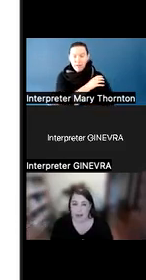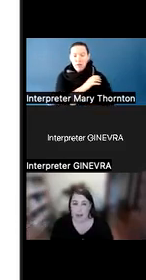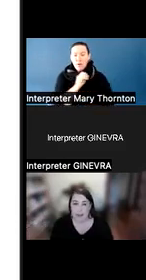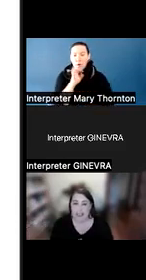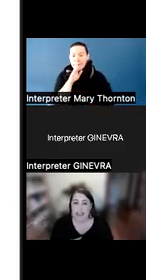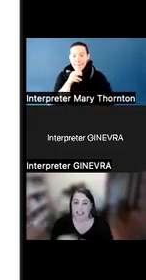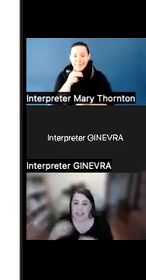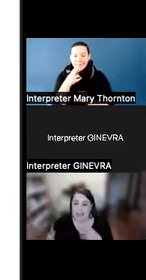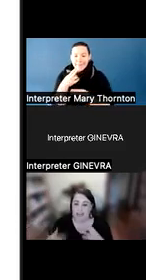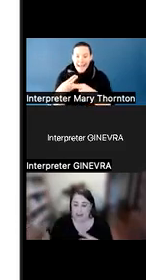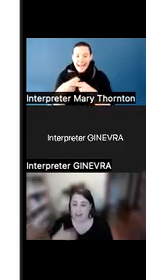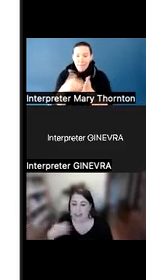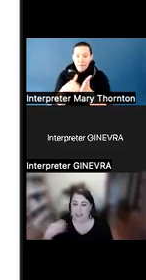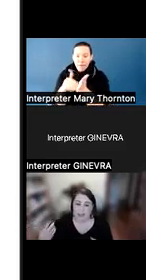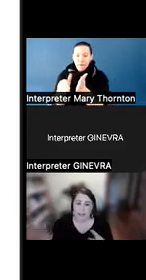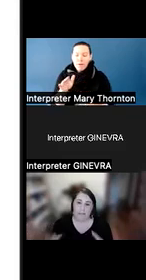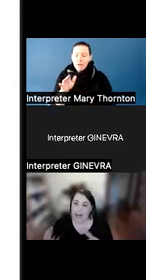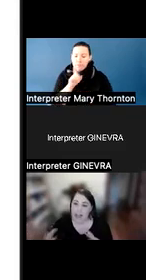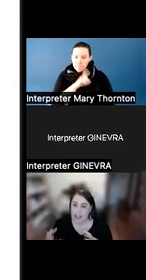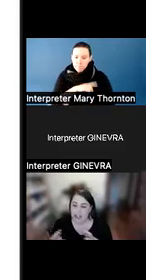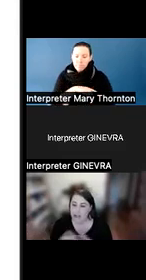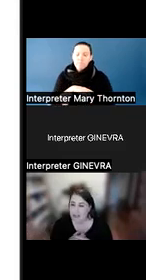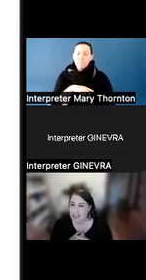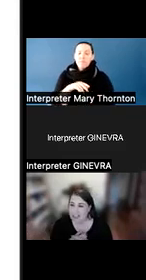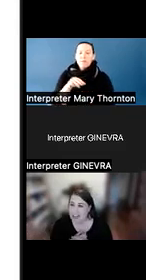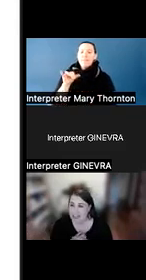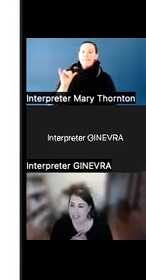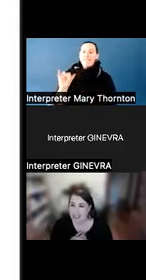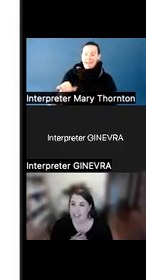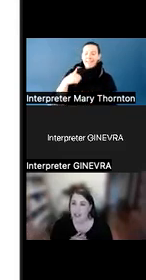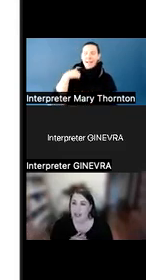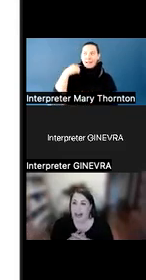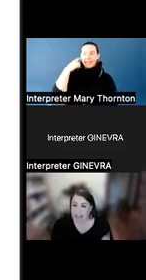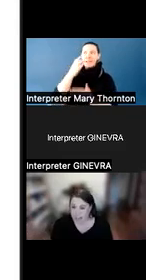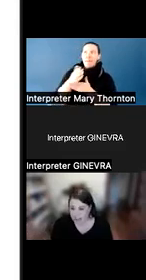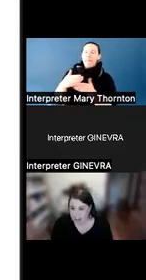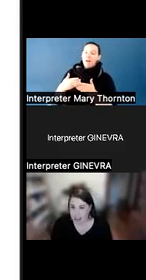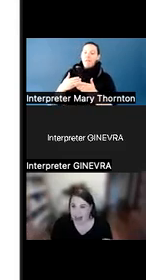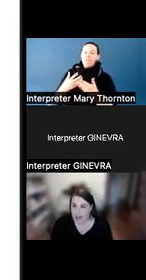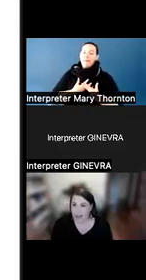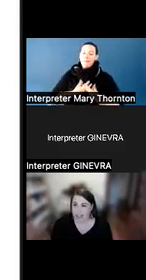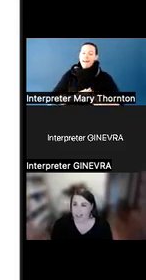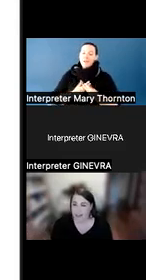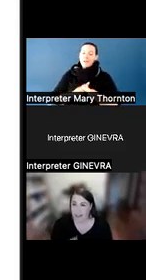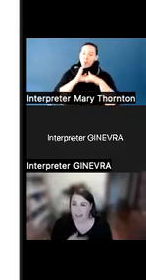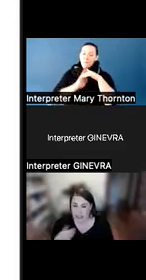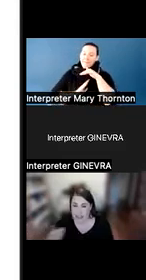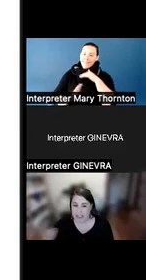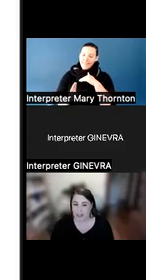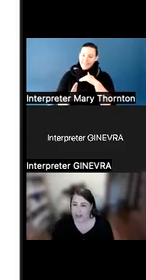But that's, again, part of that compassionate humility, I think-- is asking the person how they like to be treated and addressed,